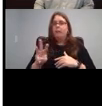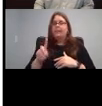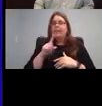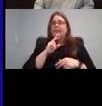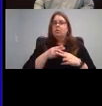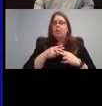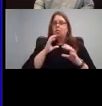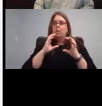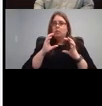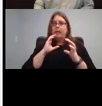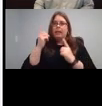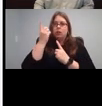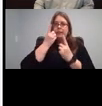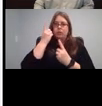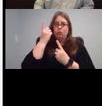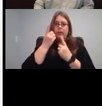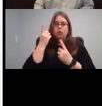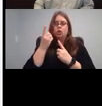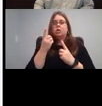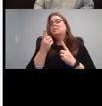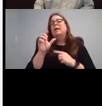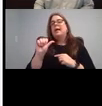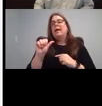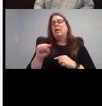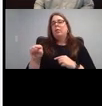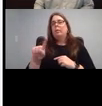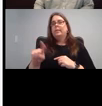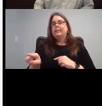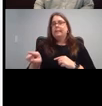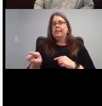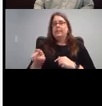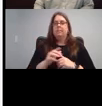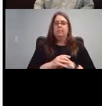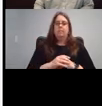consideration, A through Z.